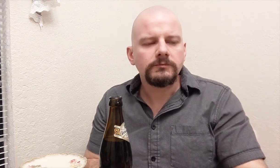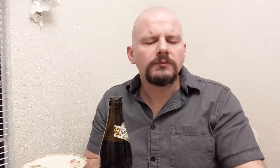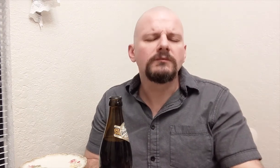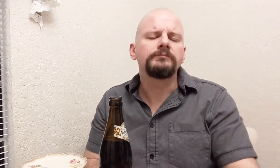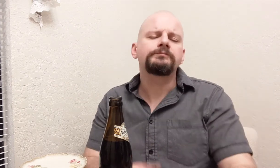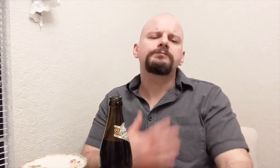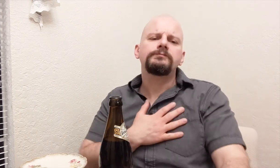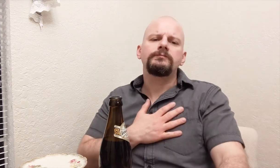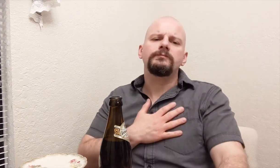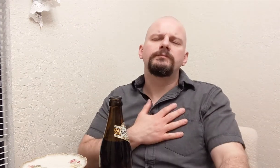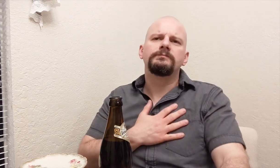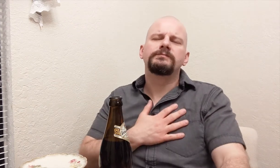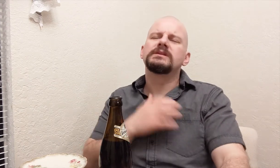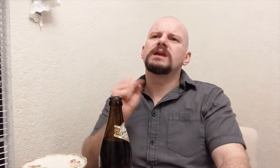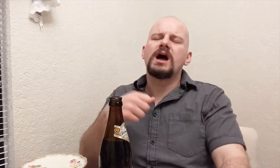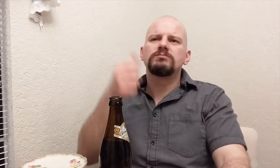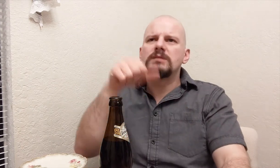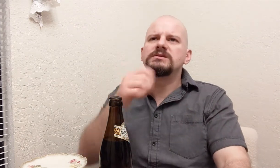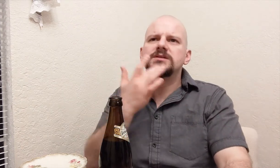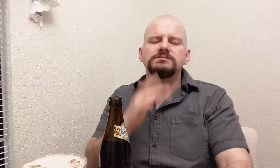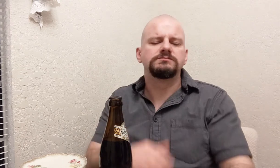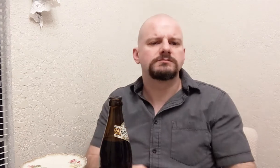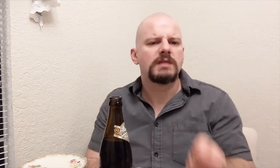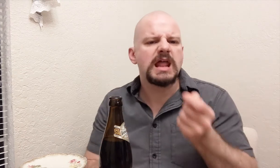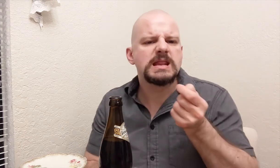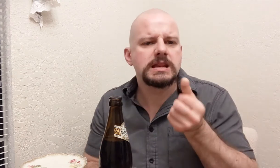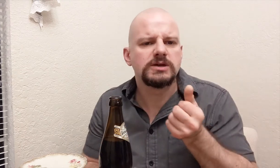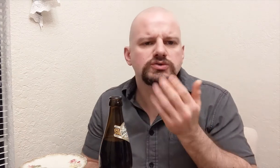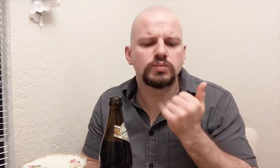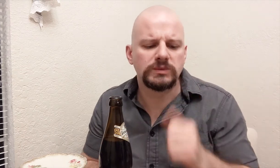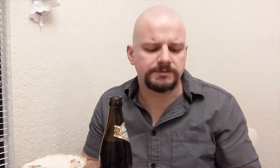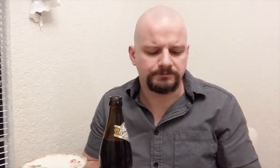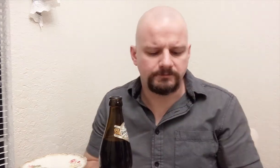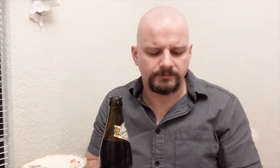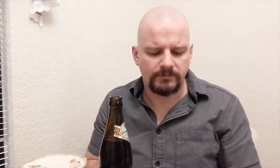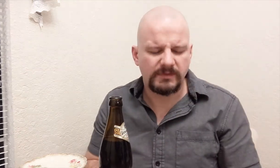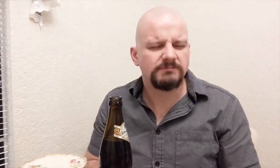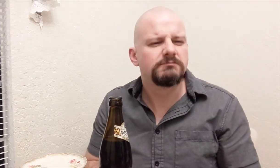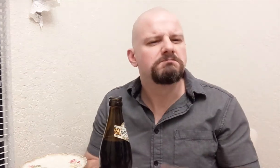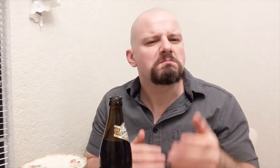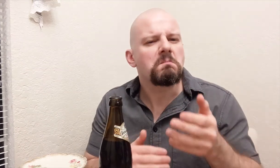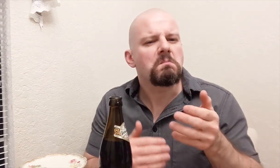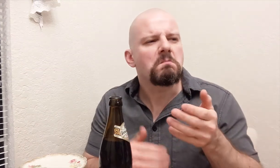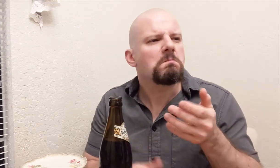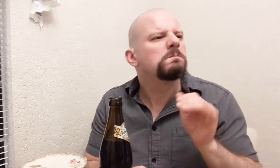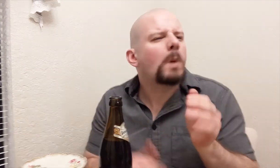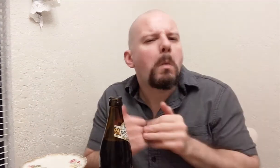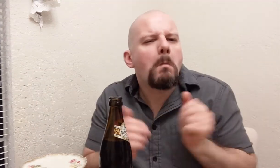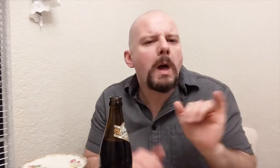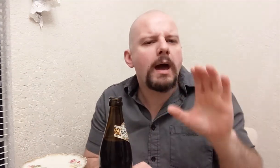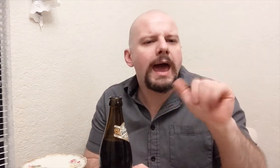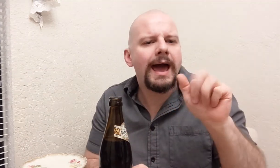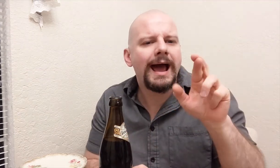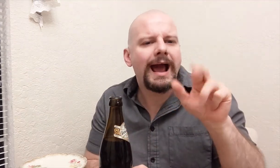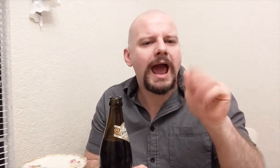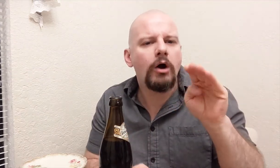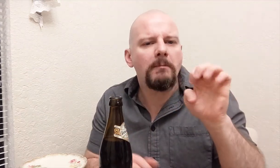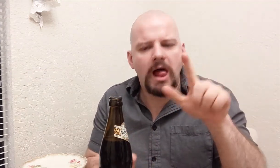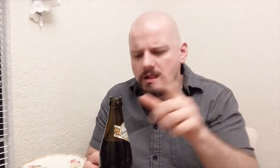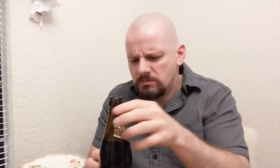Mmm. Yeah, I remember the taste. It's a little sweet. It's almost like caramel.